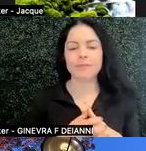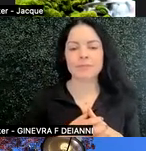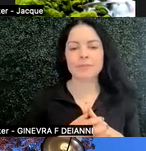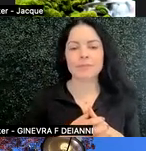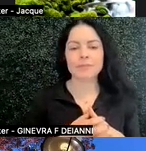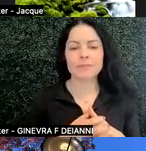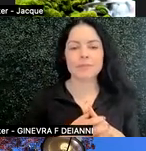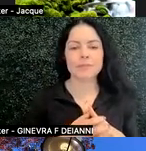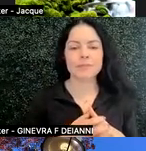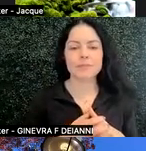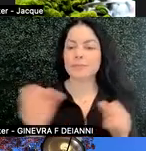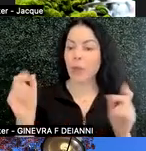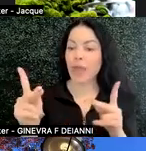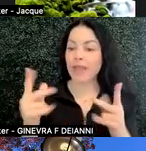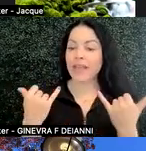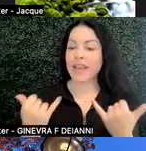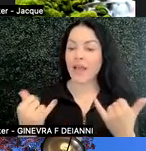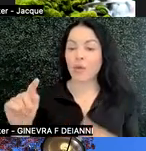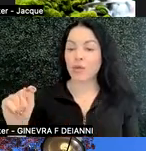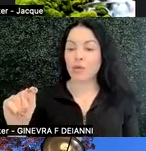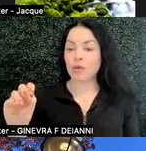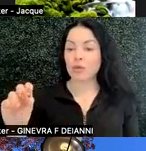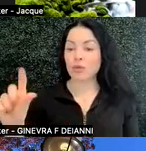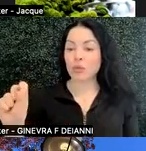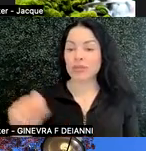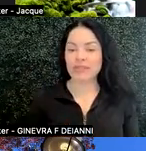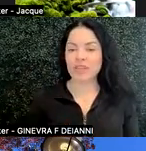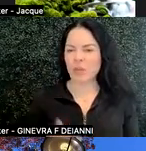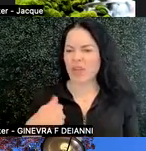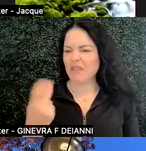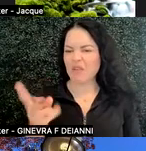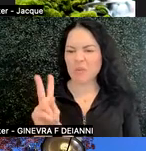OK. Now we're going to get to the tools. We have a few more minutes to go.